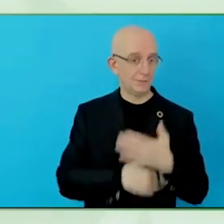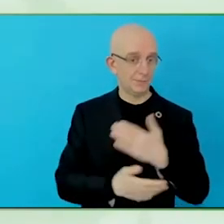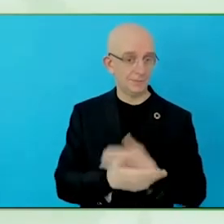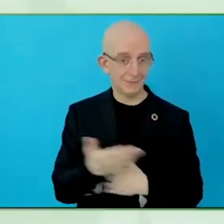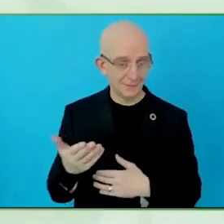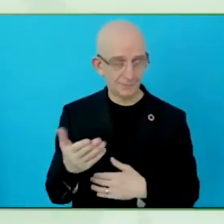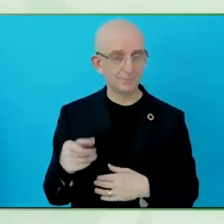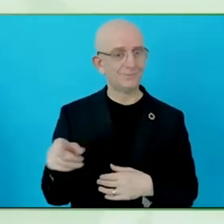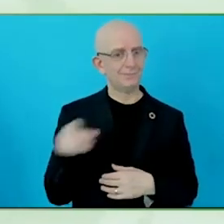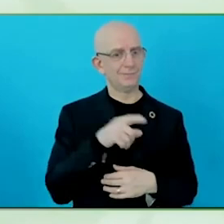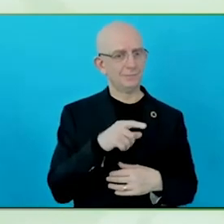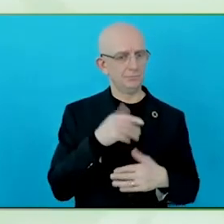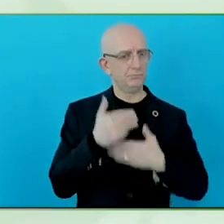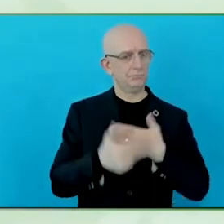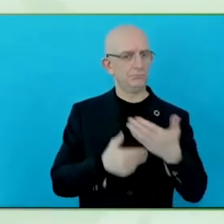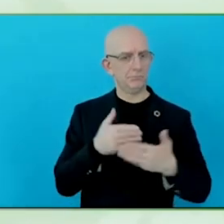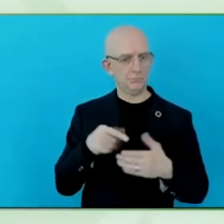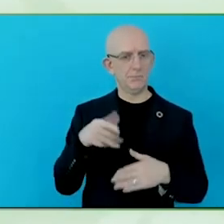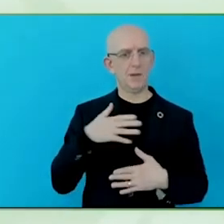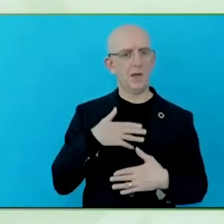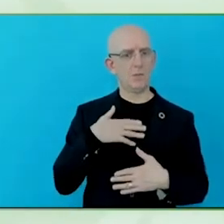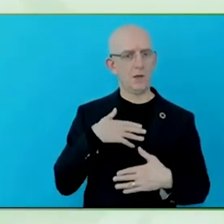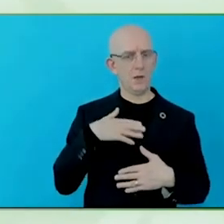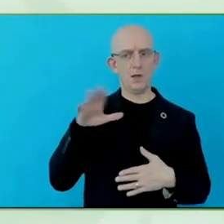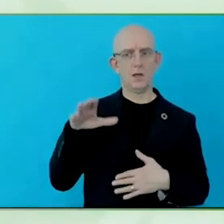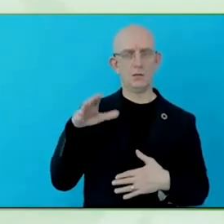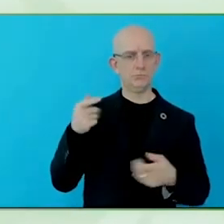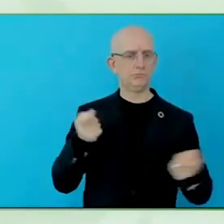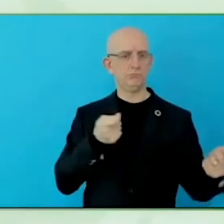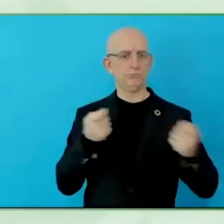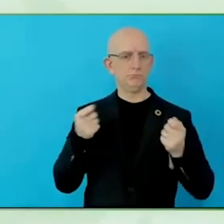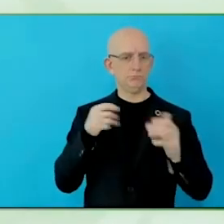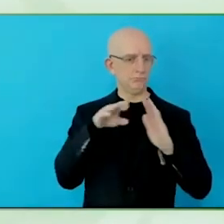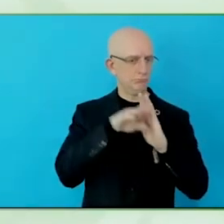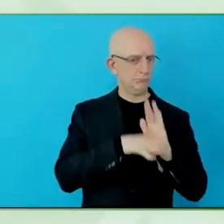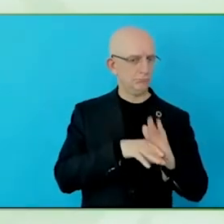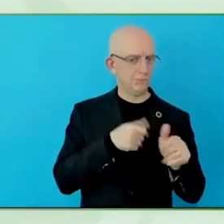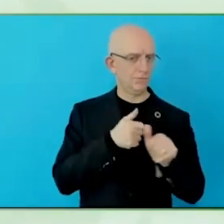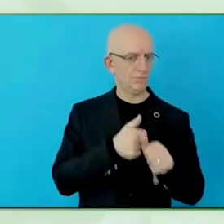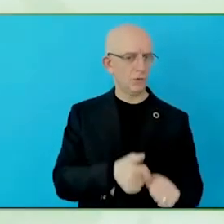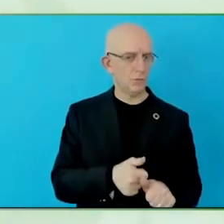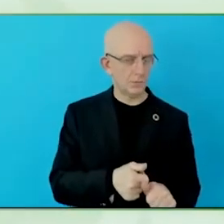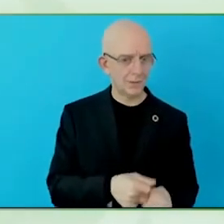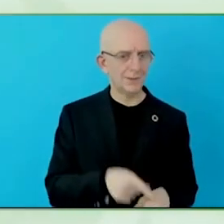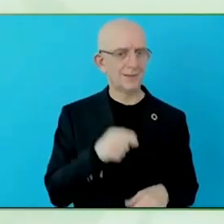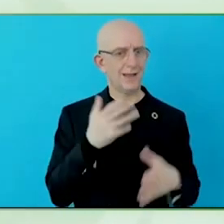Not all provinces have them yet, however, we are headquartered in Ontario, where there is the